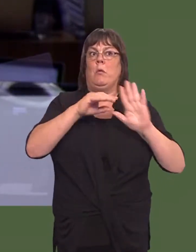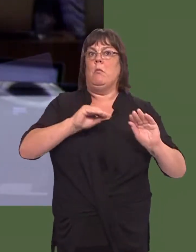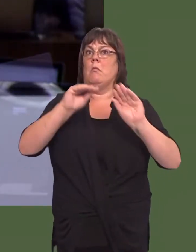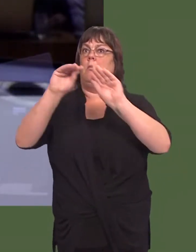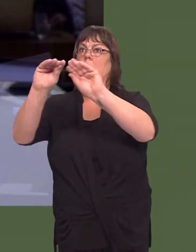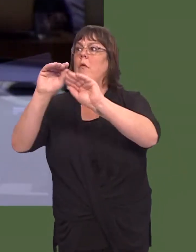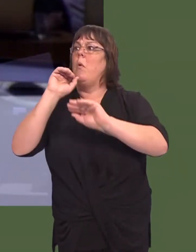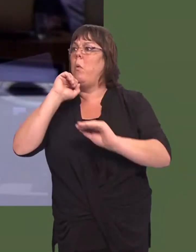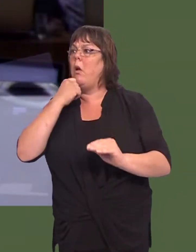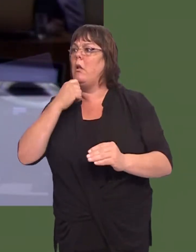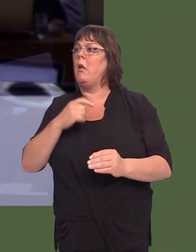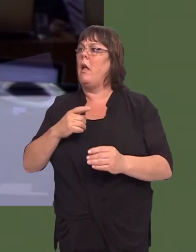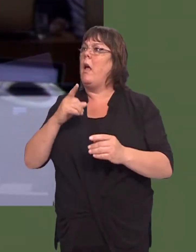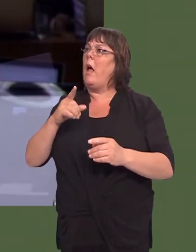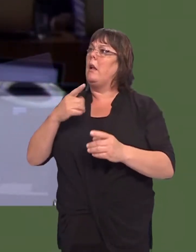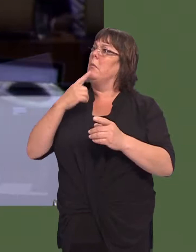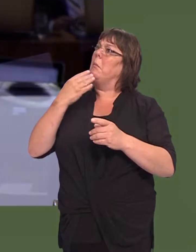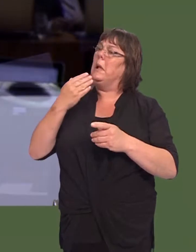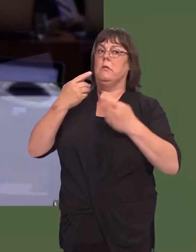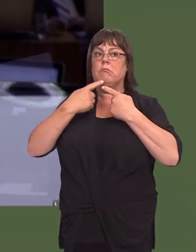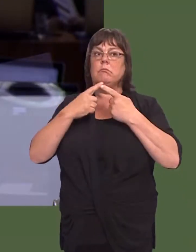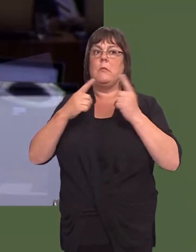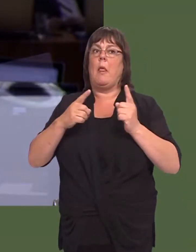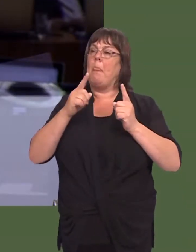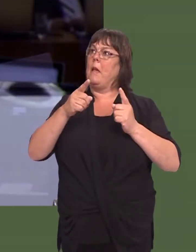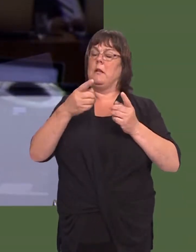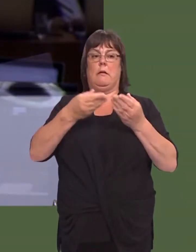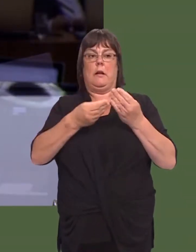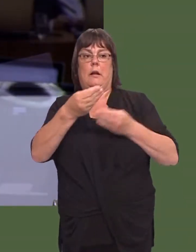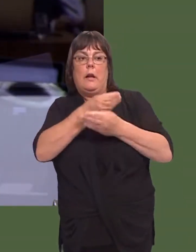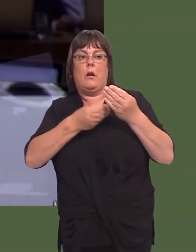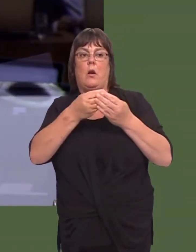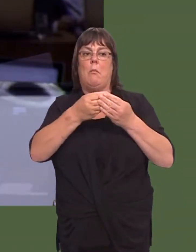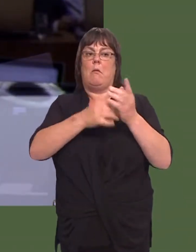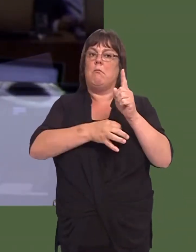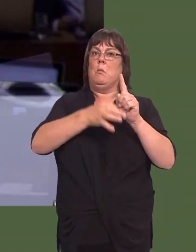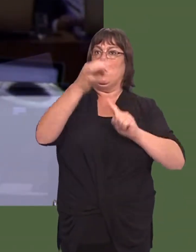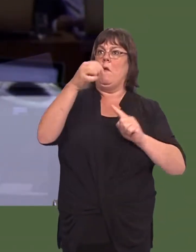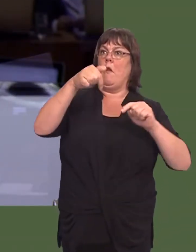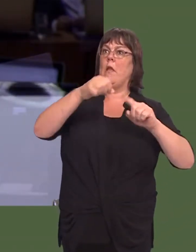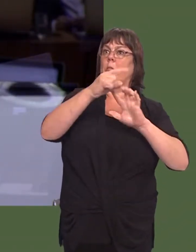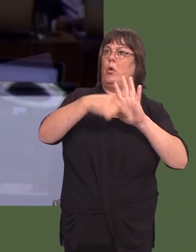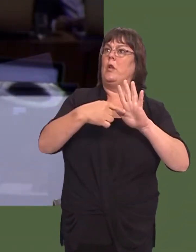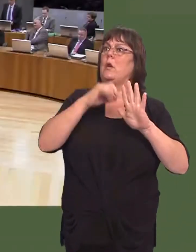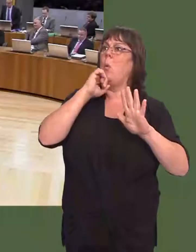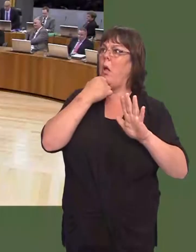viability and economic benefit of this project has been made or completed by your Government?